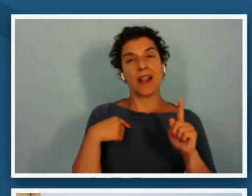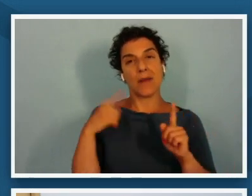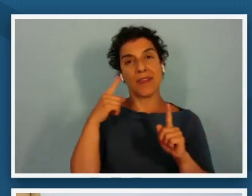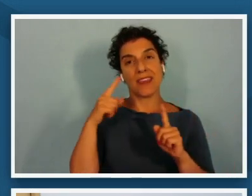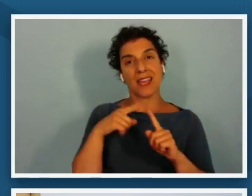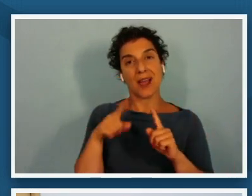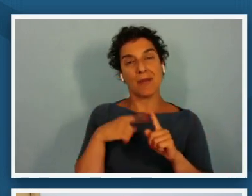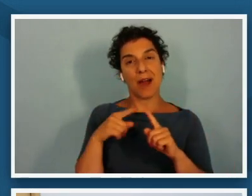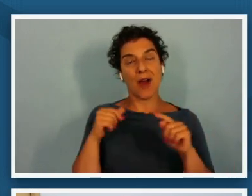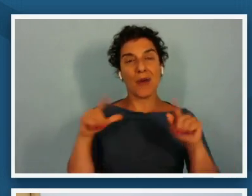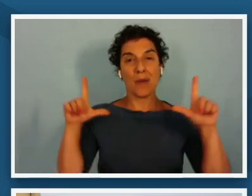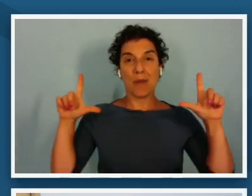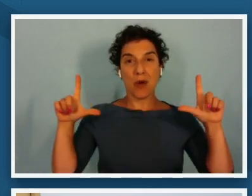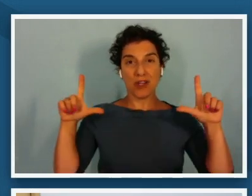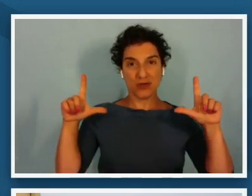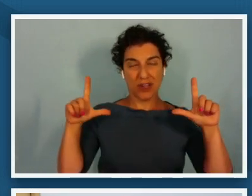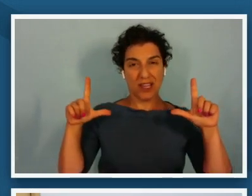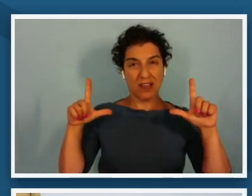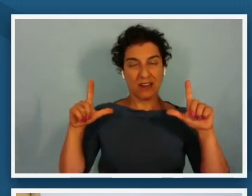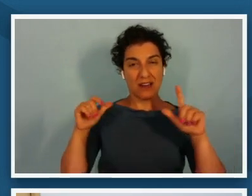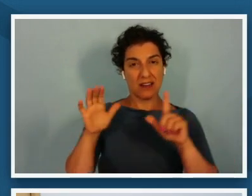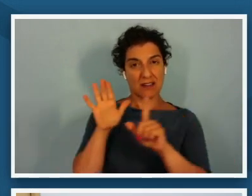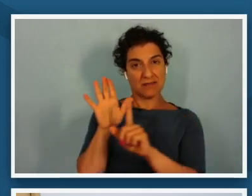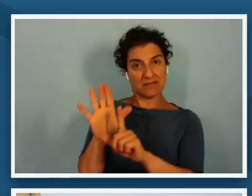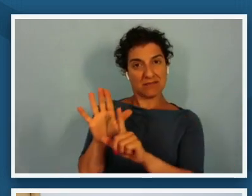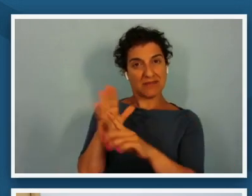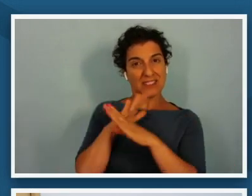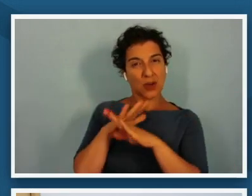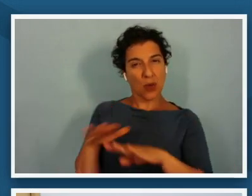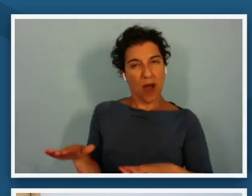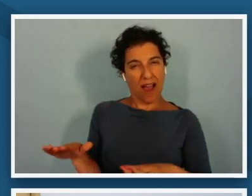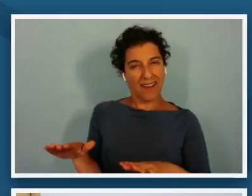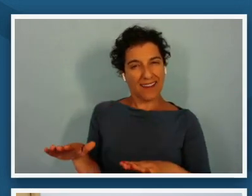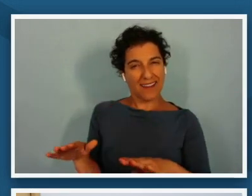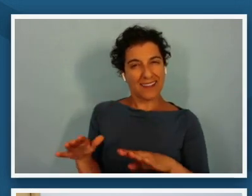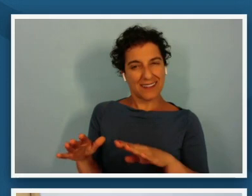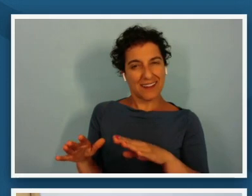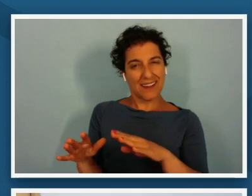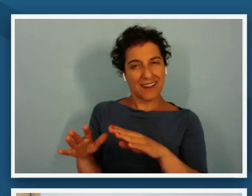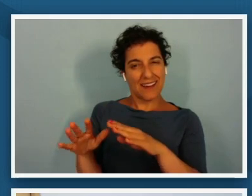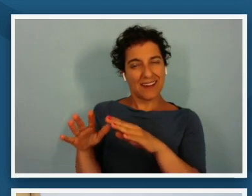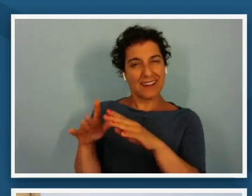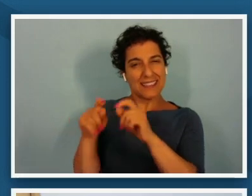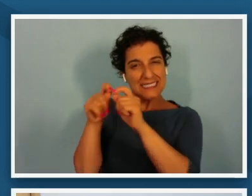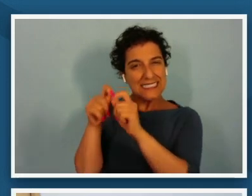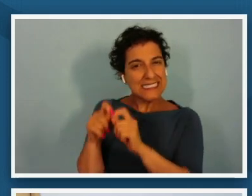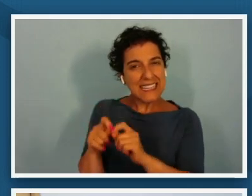like the portrait is so quiet in detail